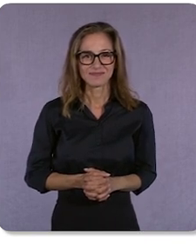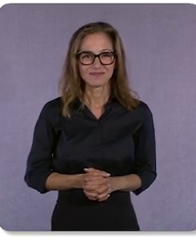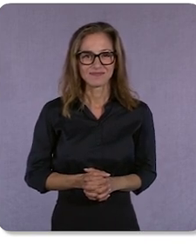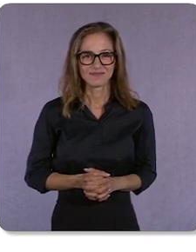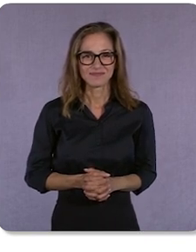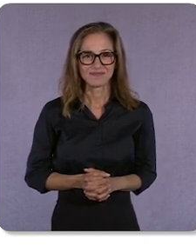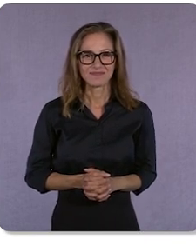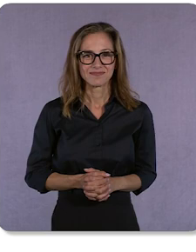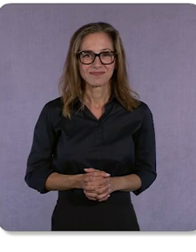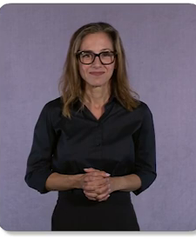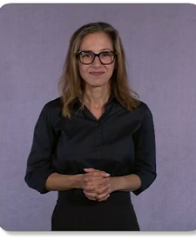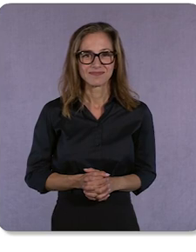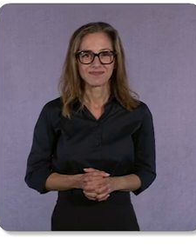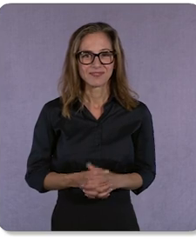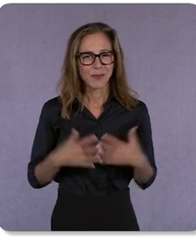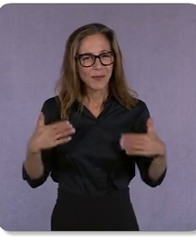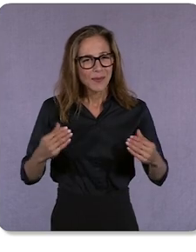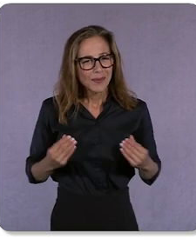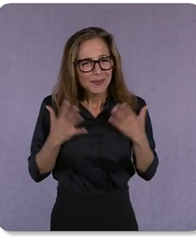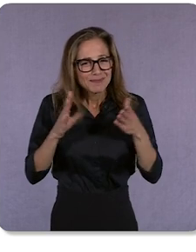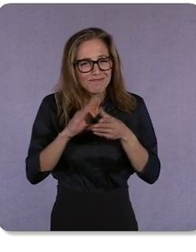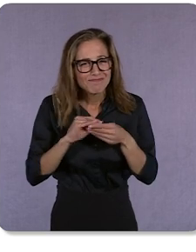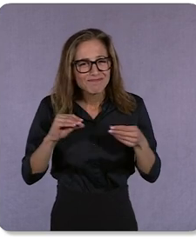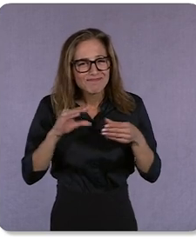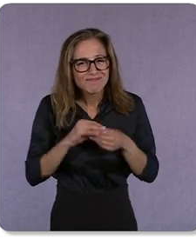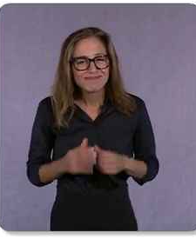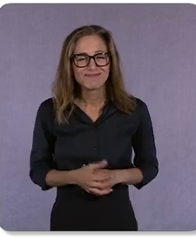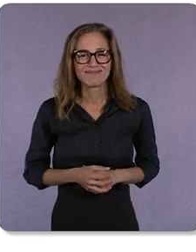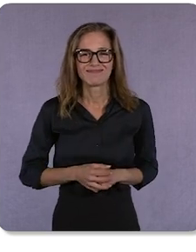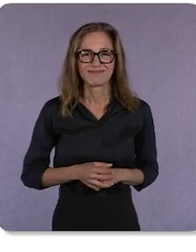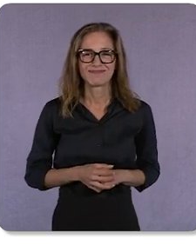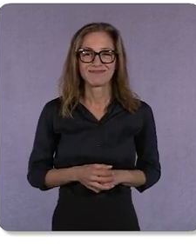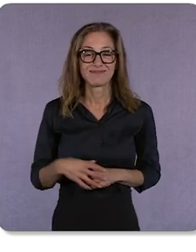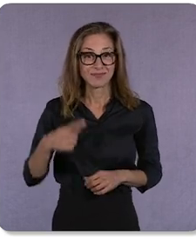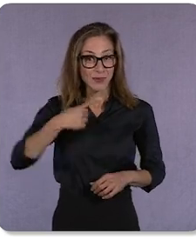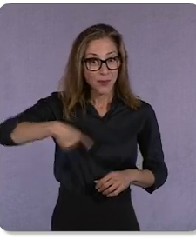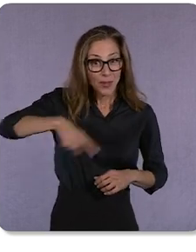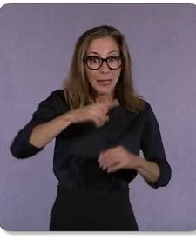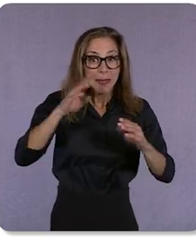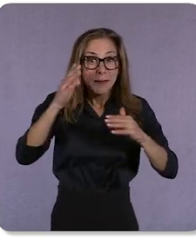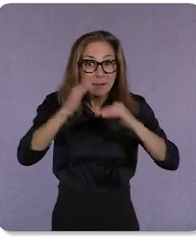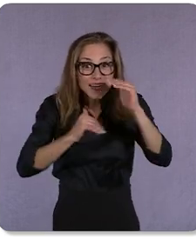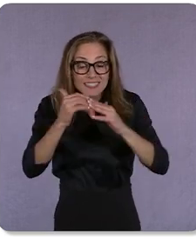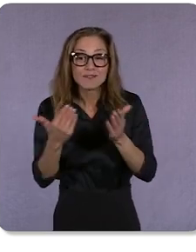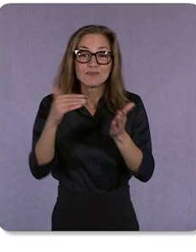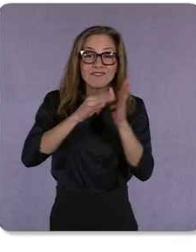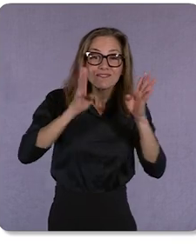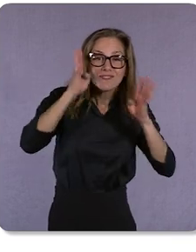Bill: What an inspiring story. As we're building and reinventing, we follow two core principles: